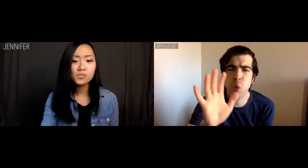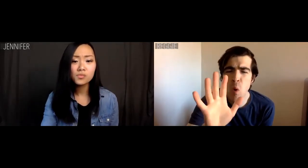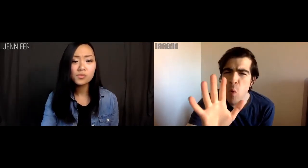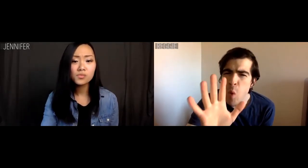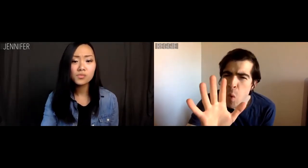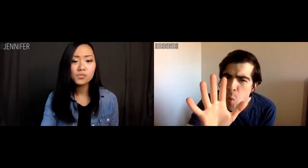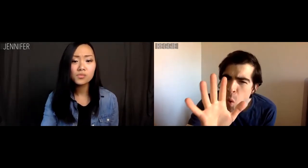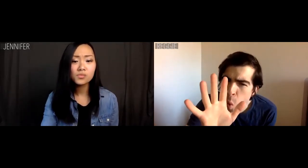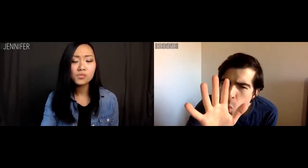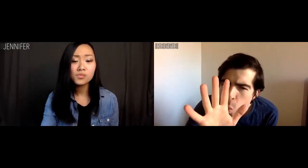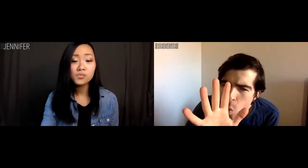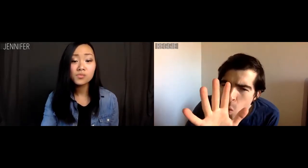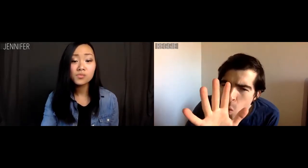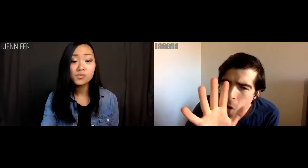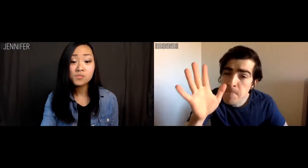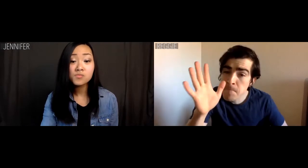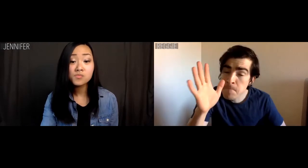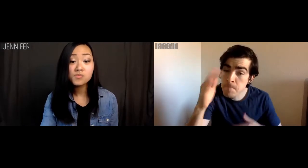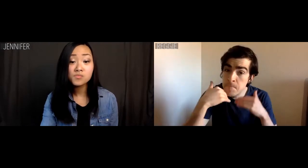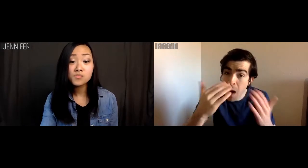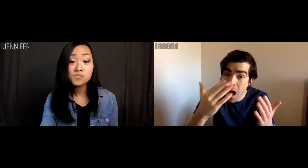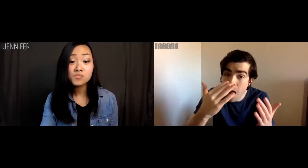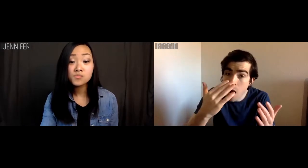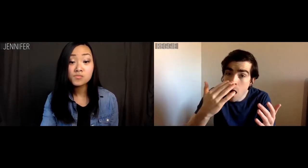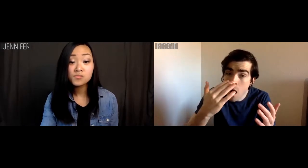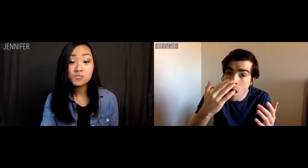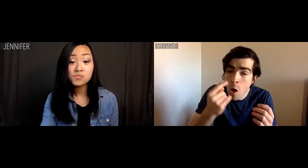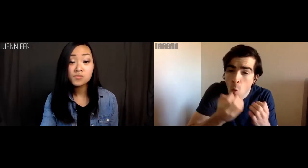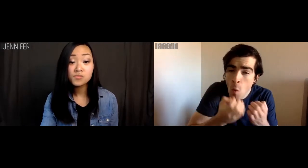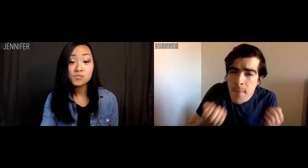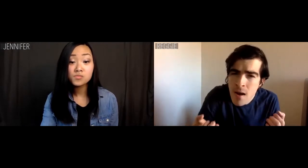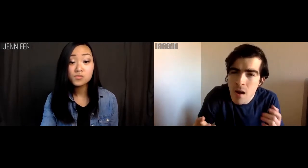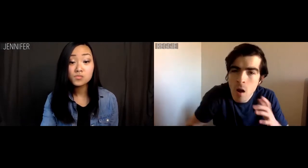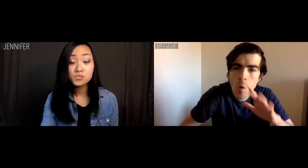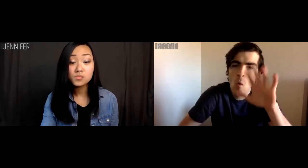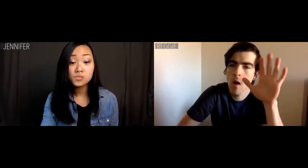Reggie: Whoa, whoa, whoa, "fuck the equipment?"